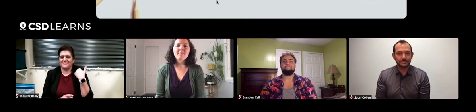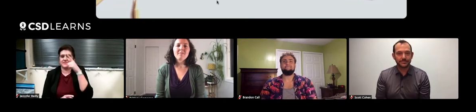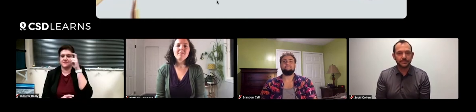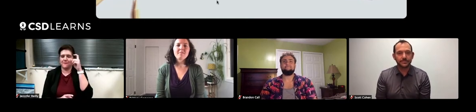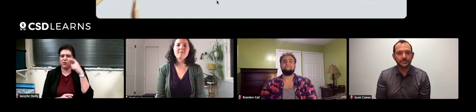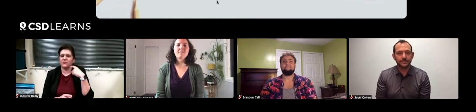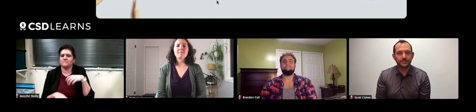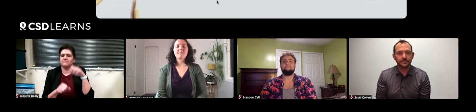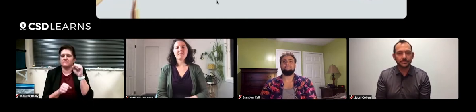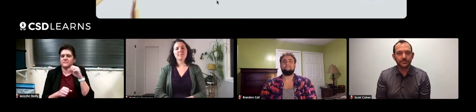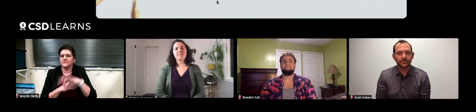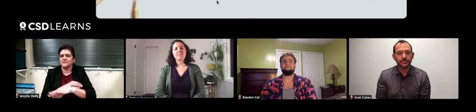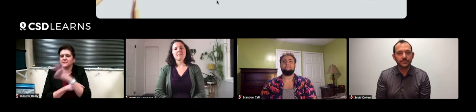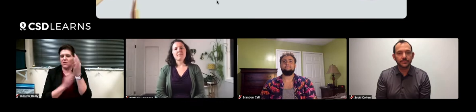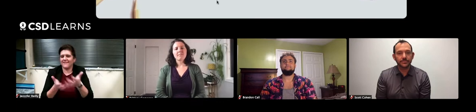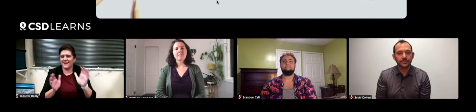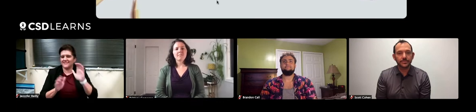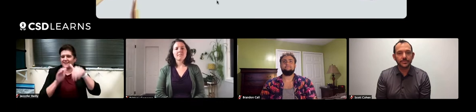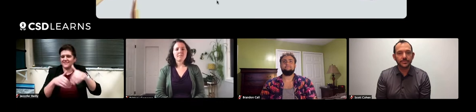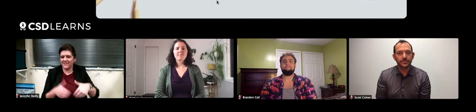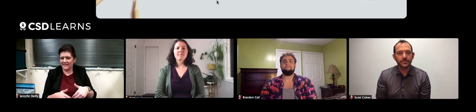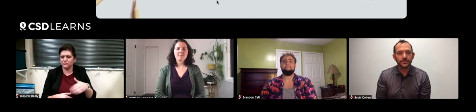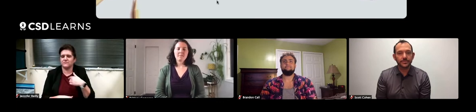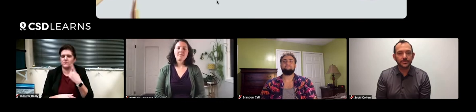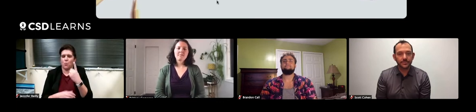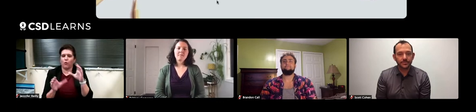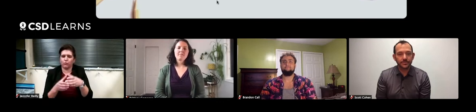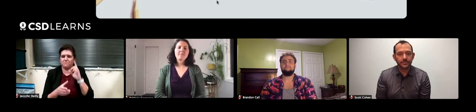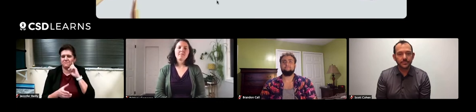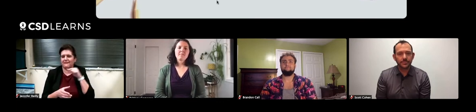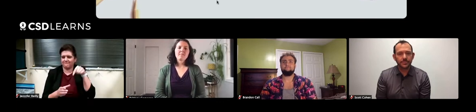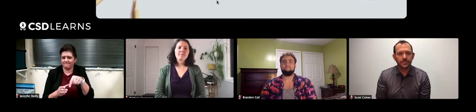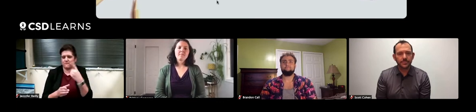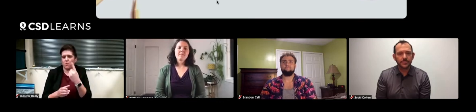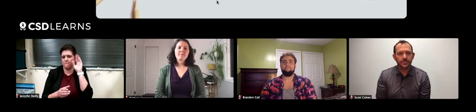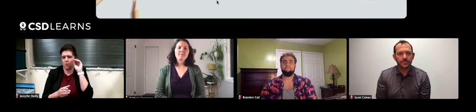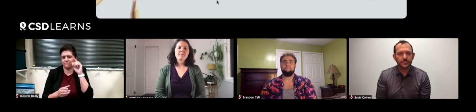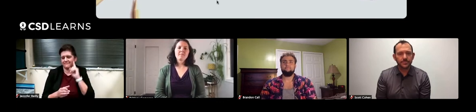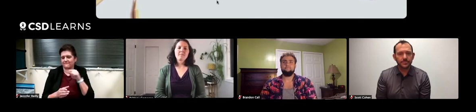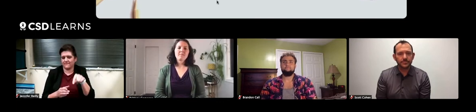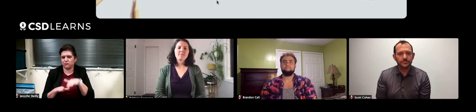This past summer I led a nest excavation and there was one deaf child, a boy,